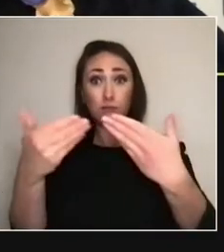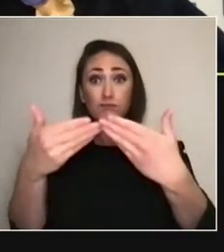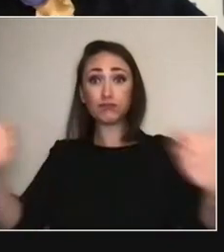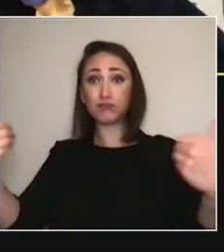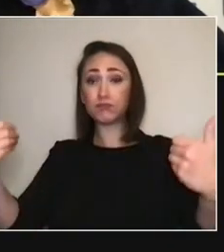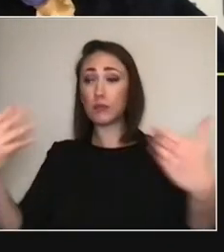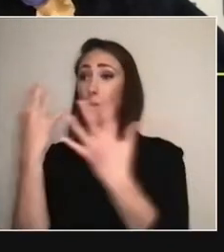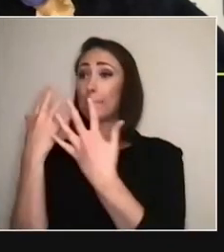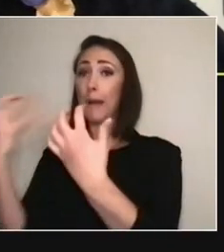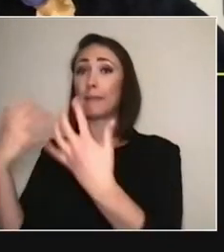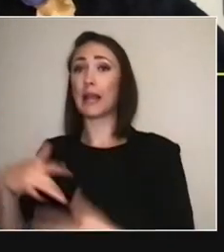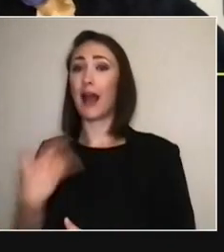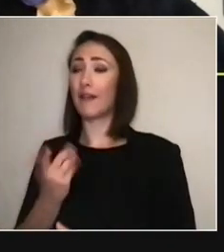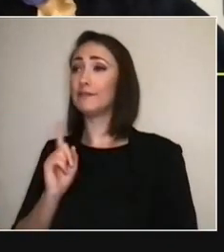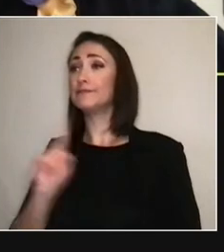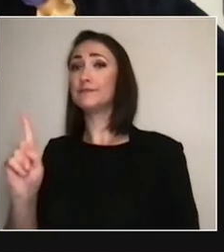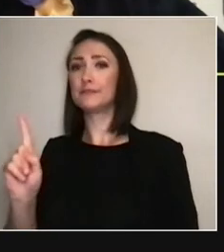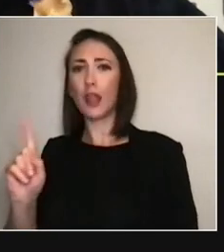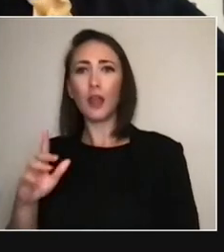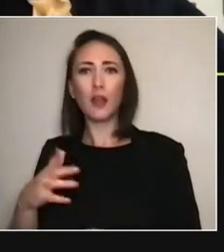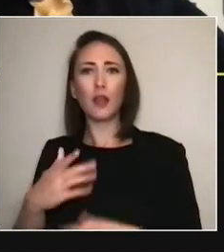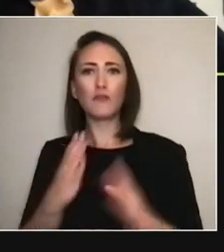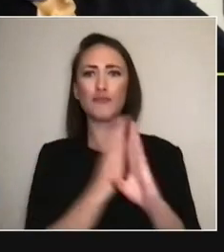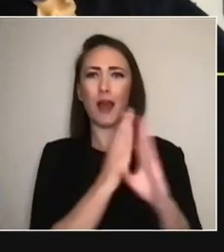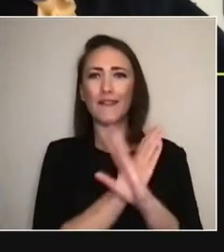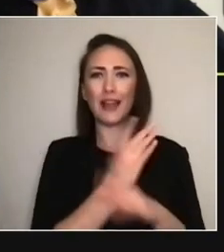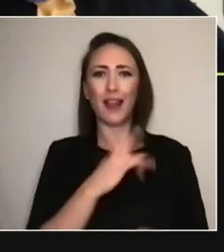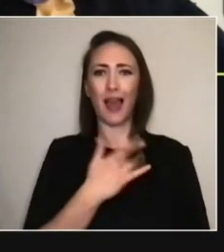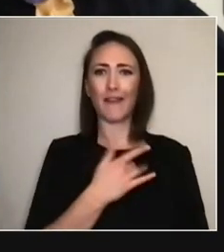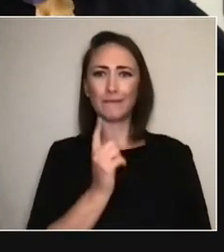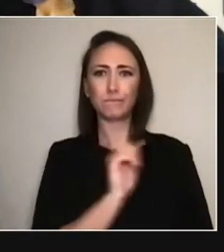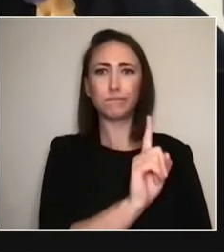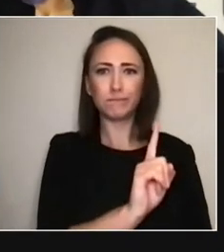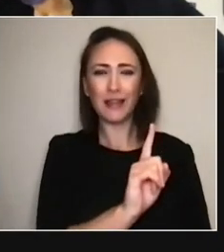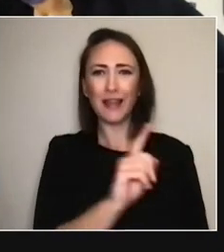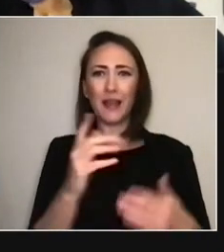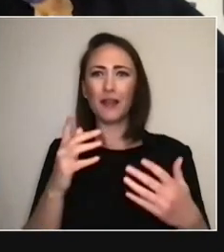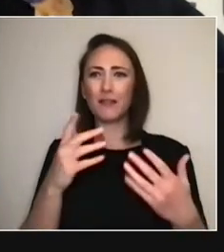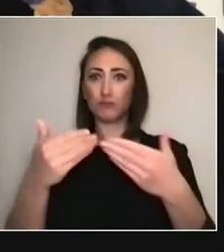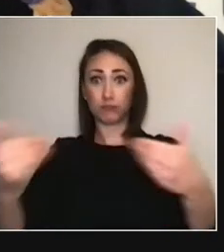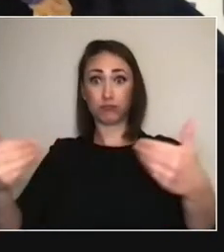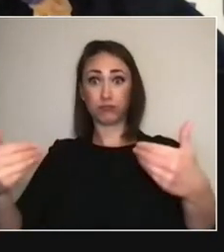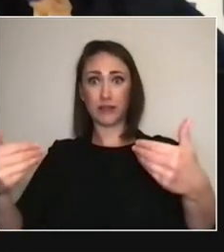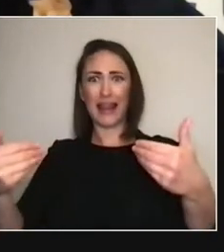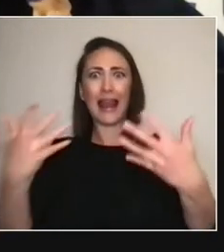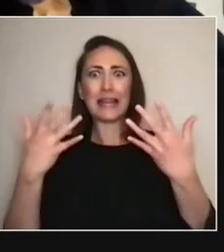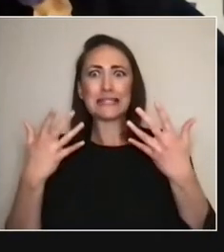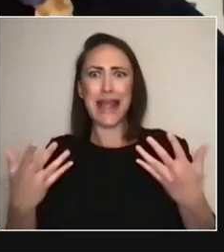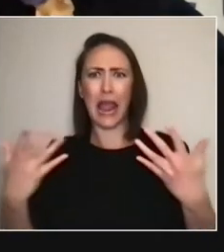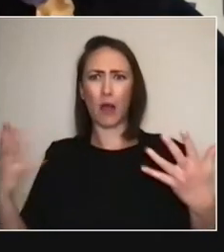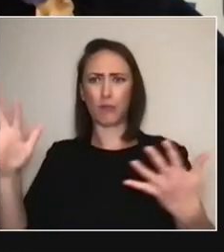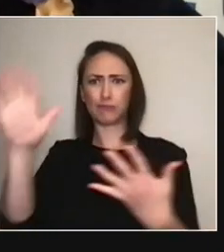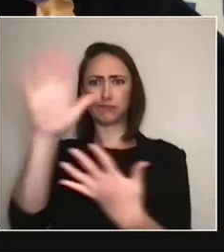It's getting that momentum as well — things like TikTok, and, yeah. - Yeah. All right, this is a question for you, Jess.